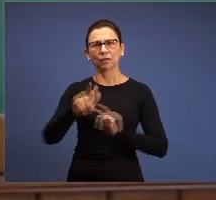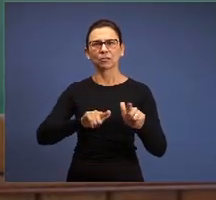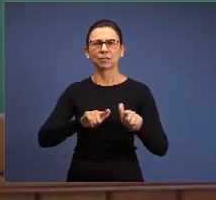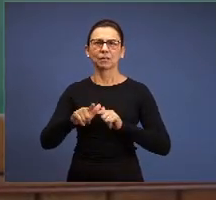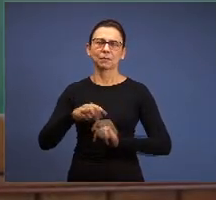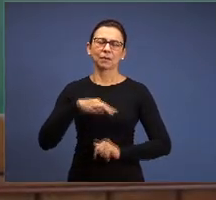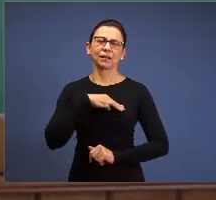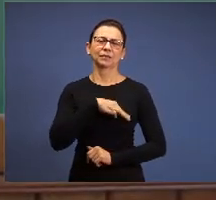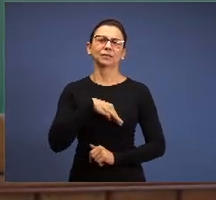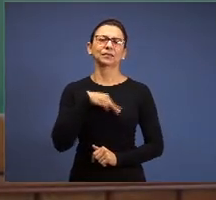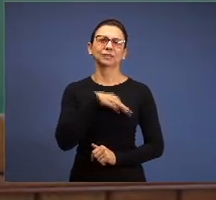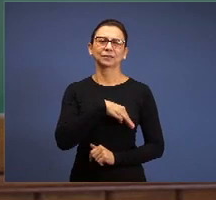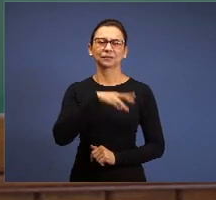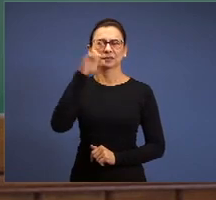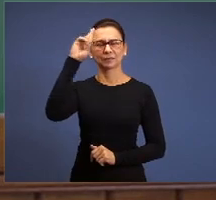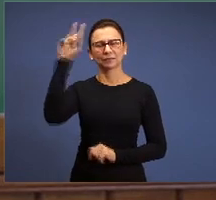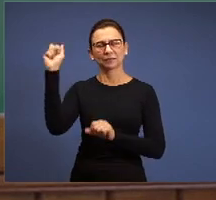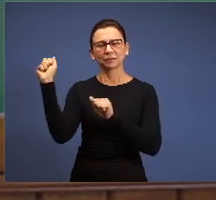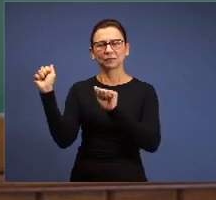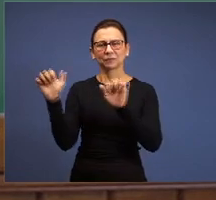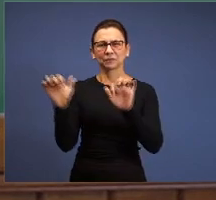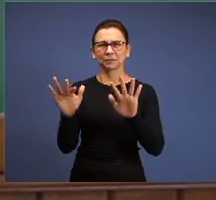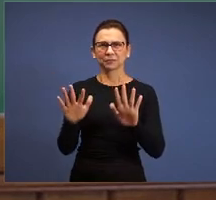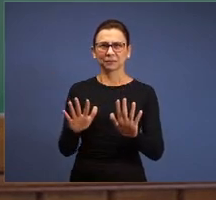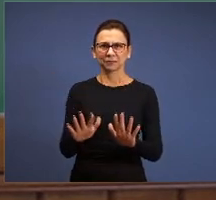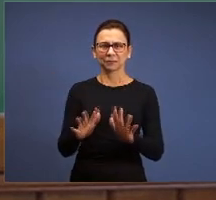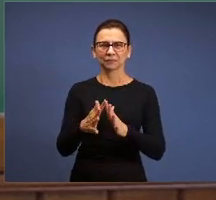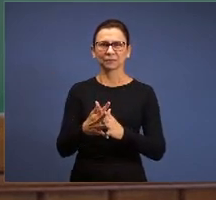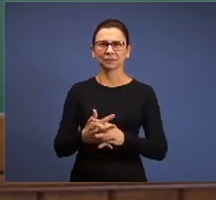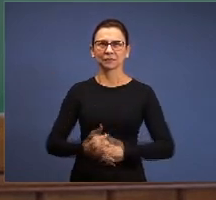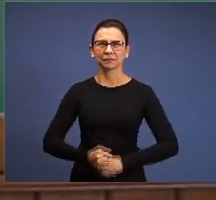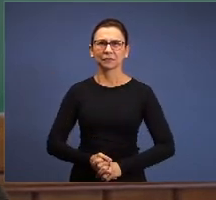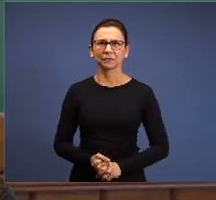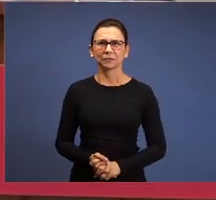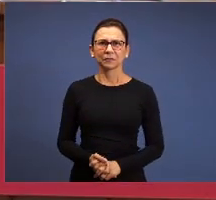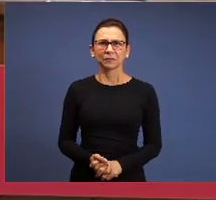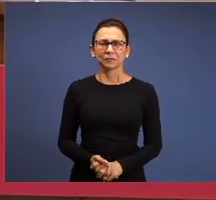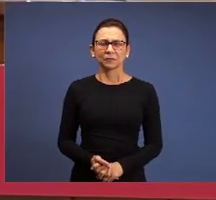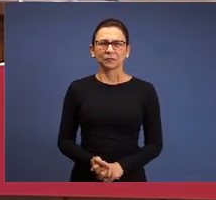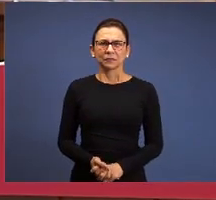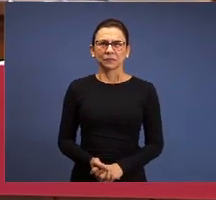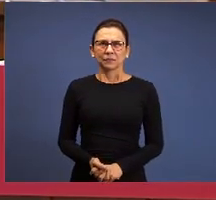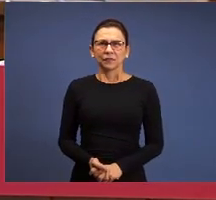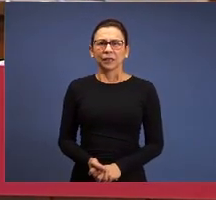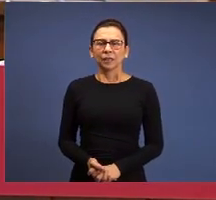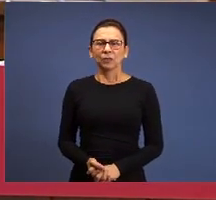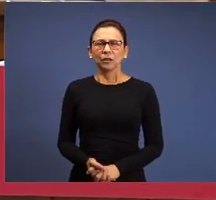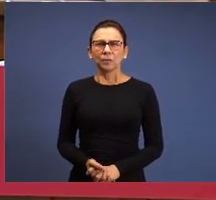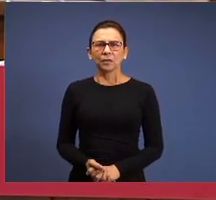greatly blessing this work. Now we want to start the subject